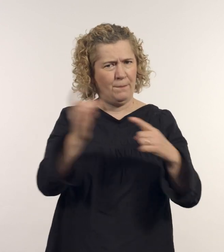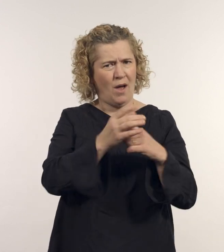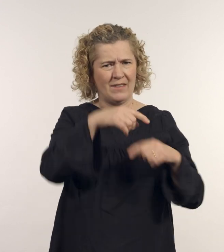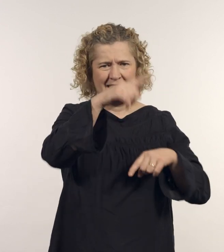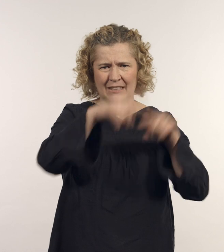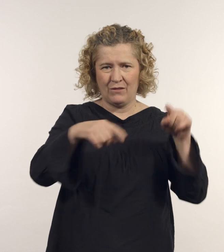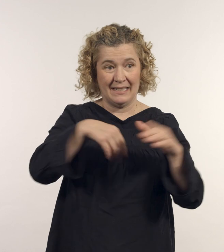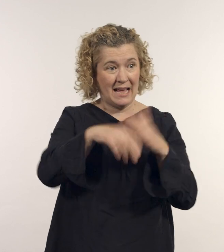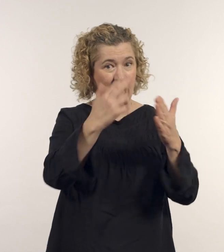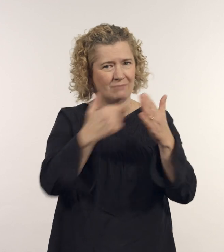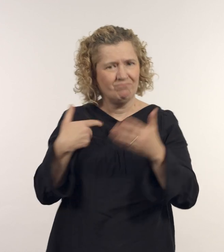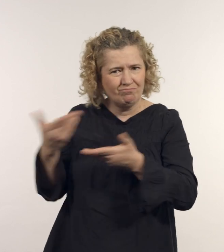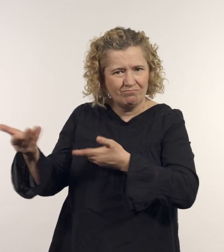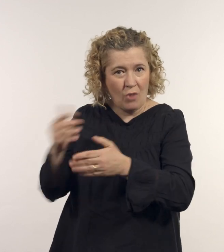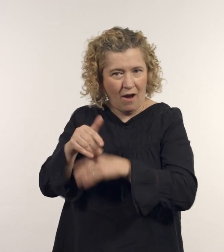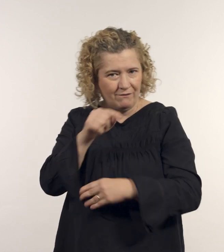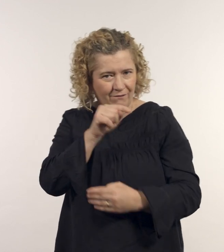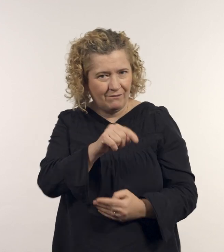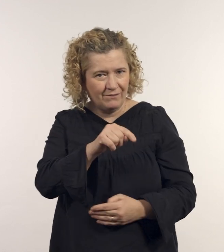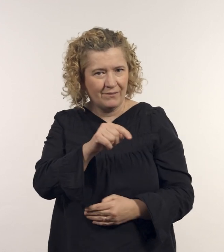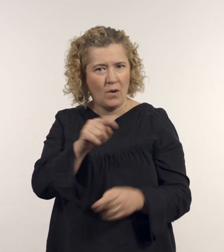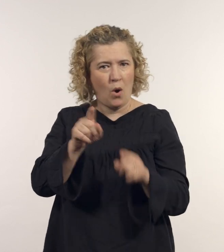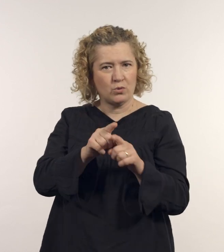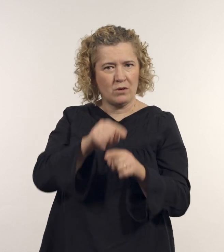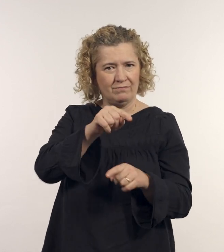We discussed the importance of diversity in the arts and he said,